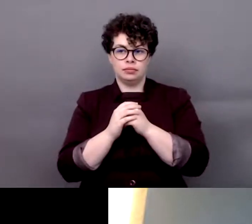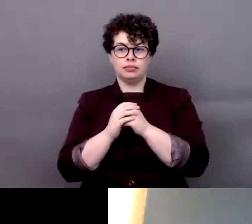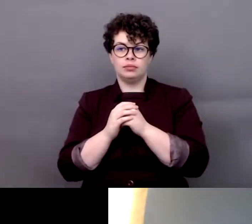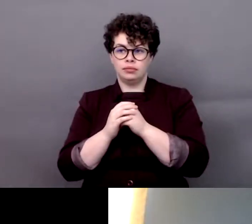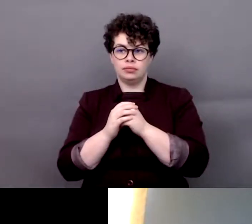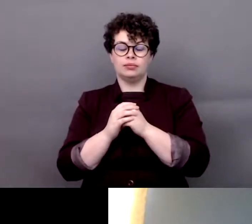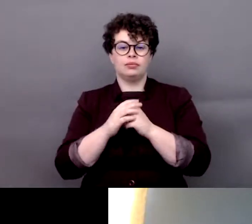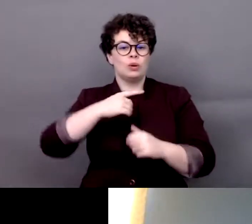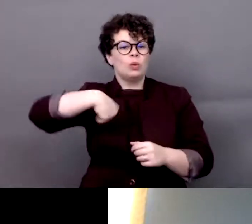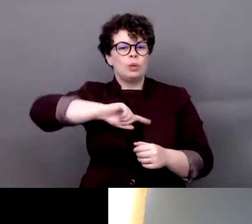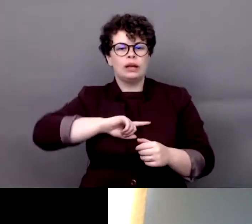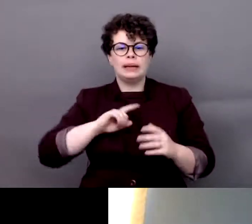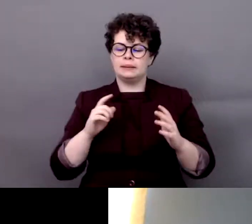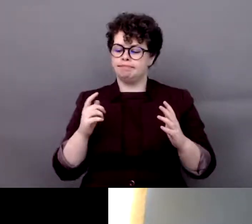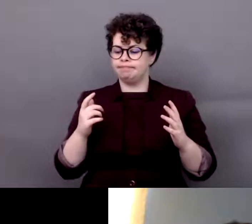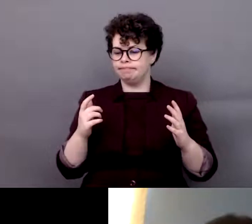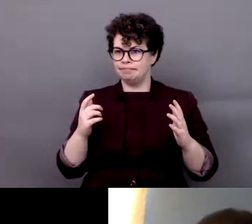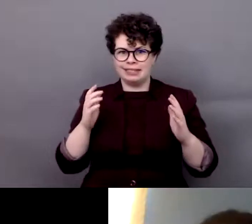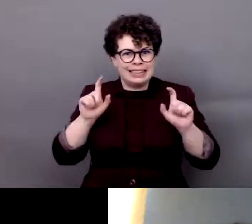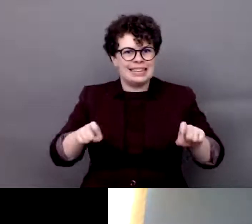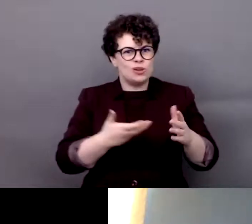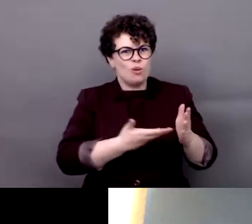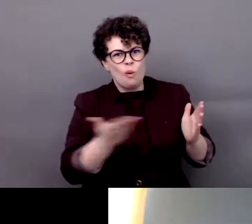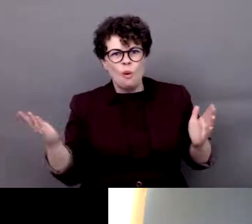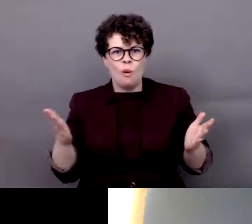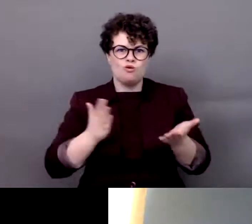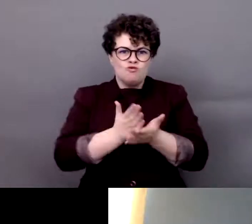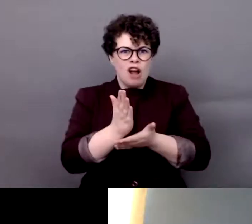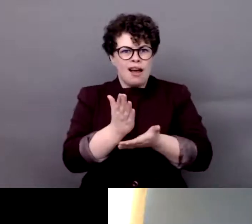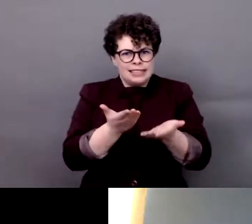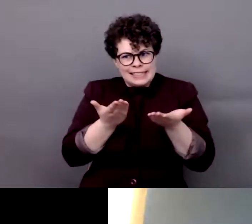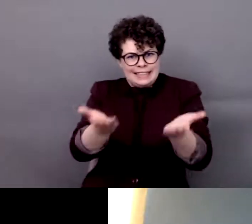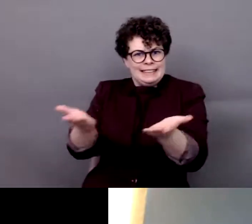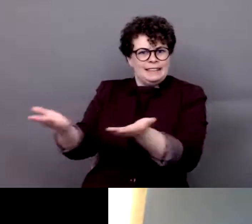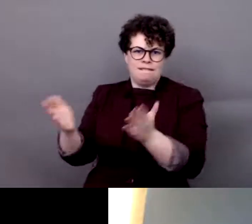to exercise for our rights. OK, thank you so